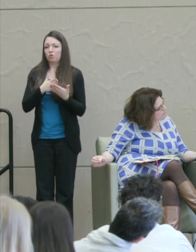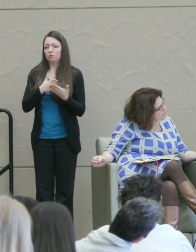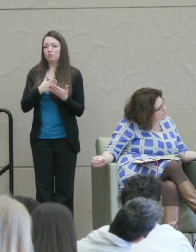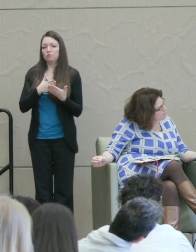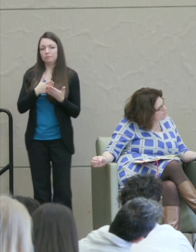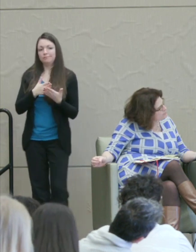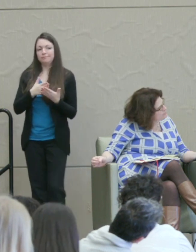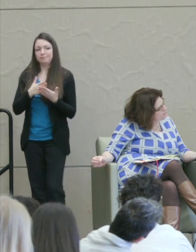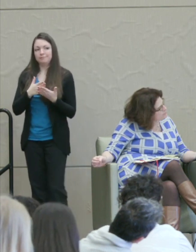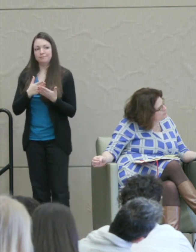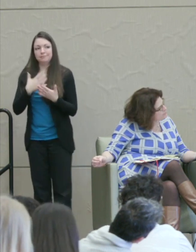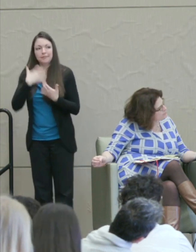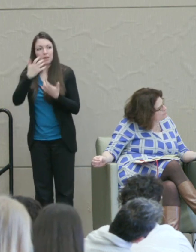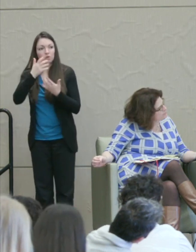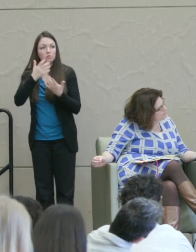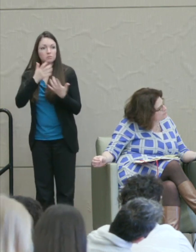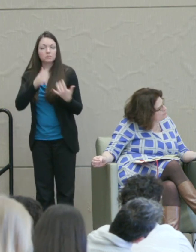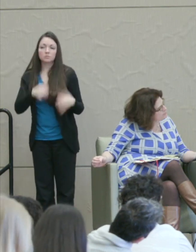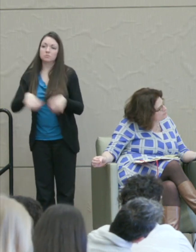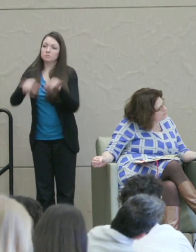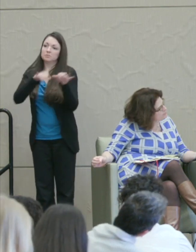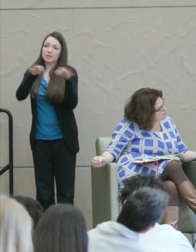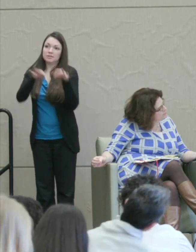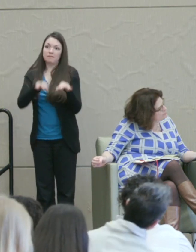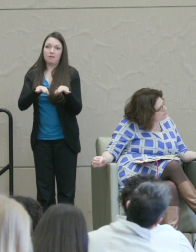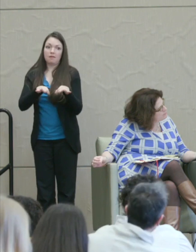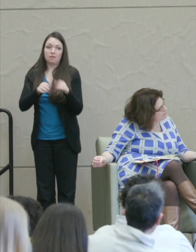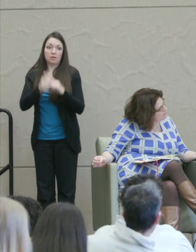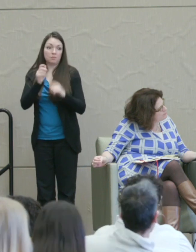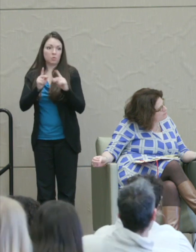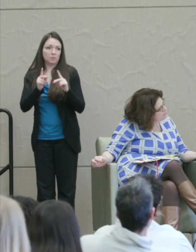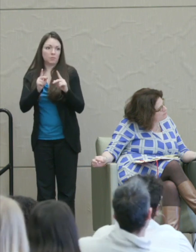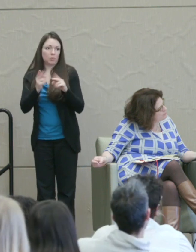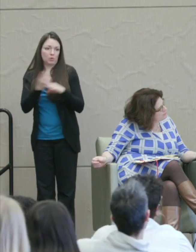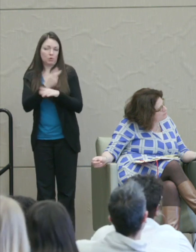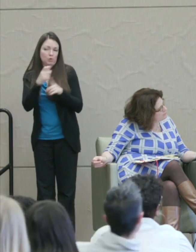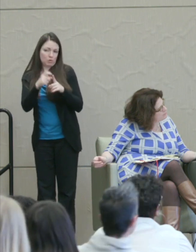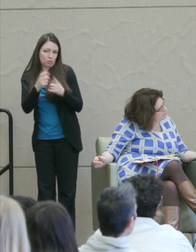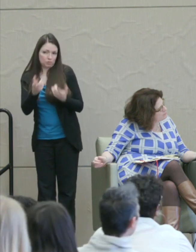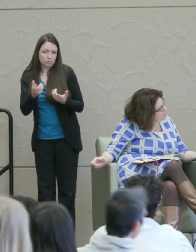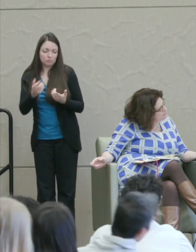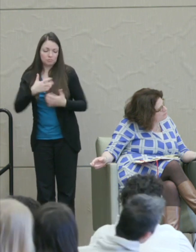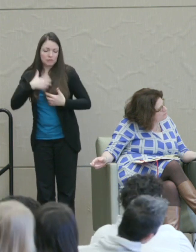Anger is standardly defined as much people use the word of course different countries